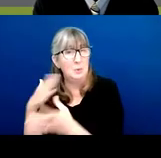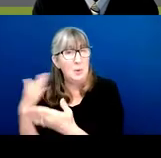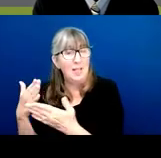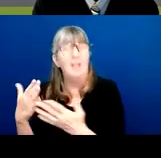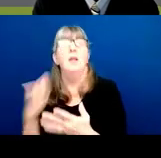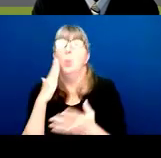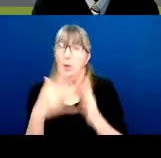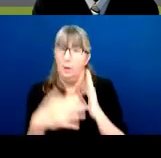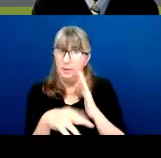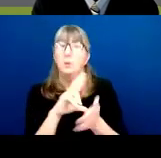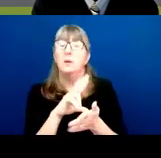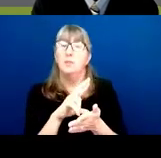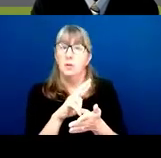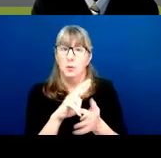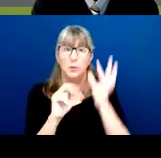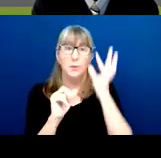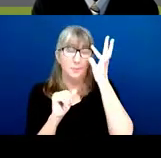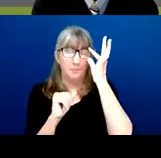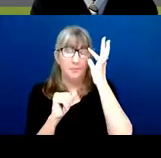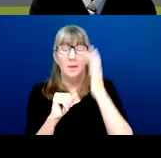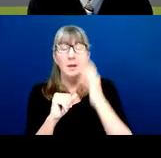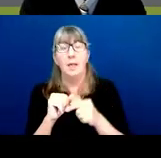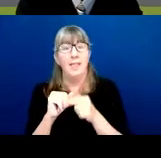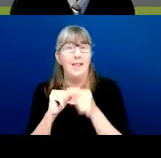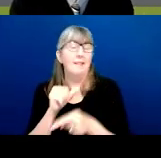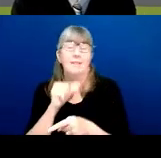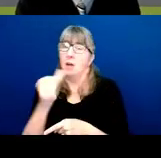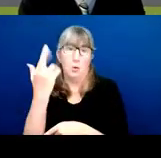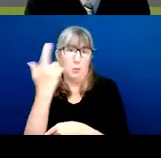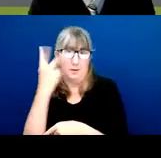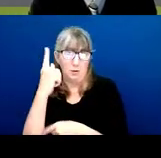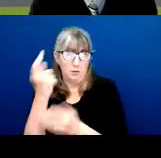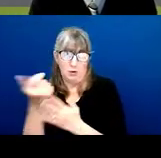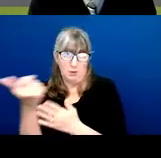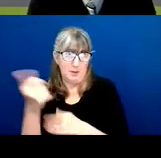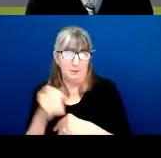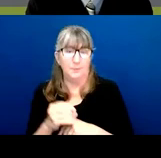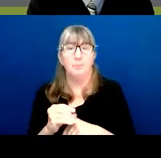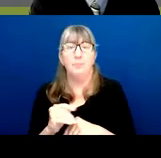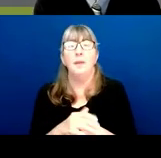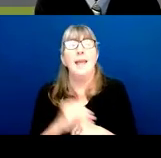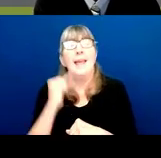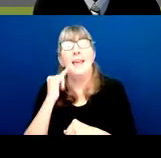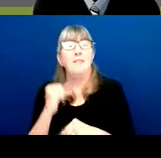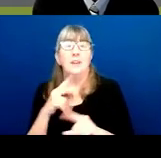It will not be withdrawn for that reason. Now if your application can't be assigned to an IC on the FOA,